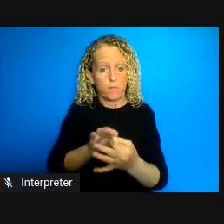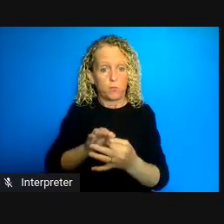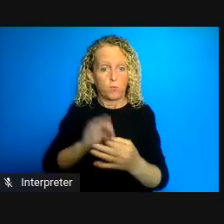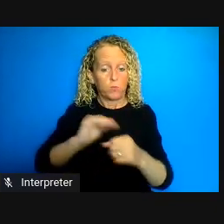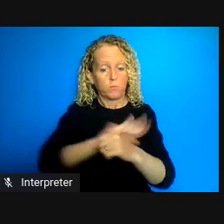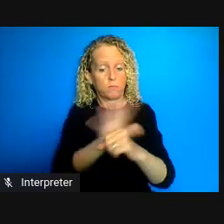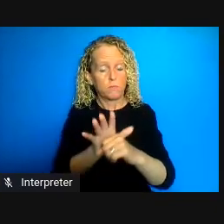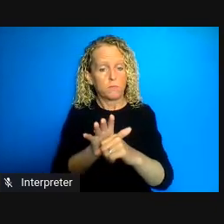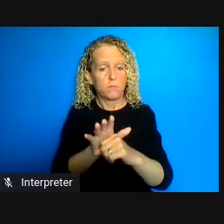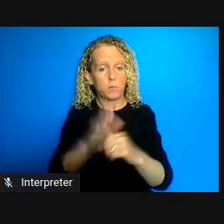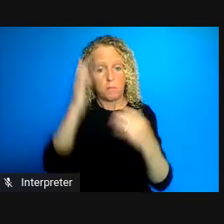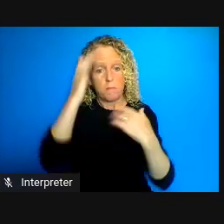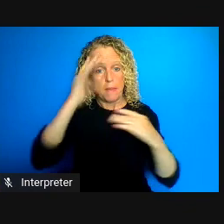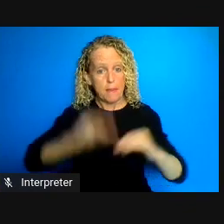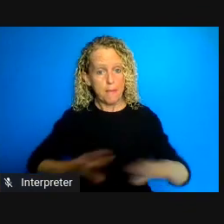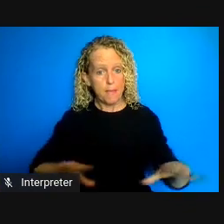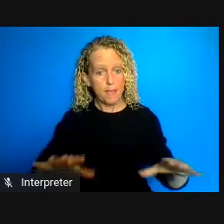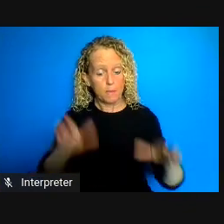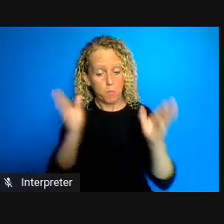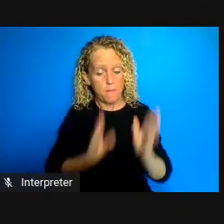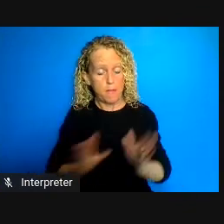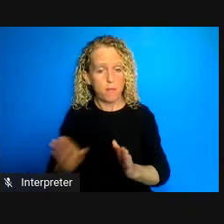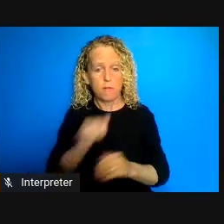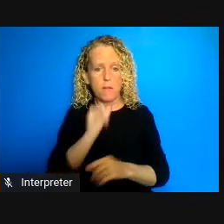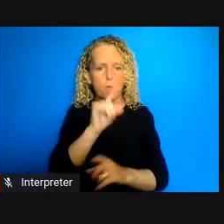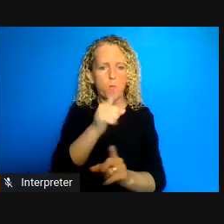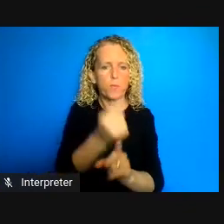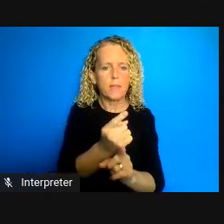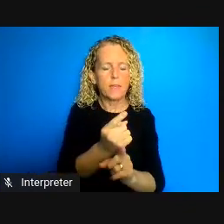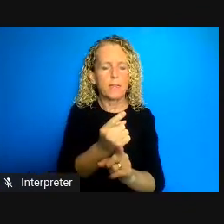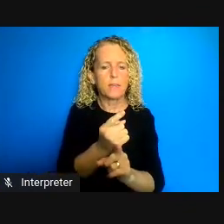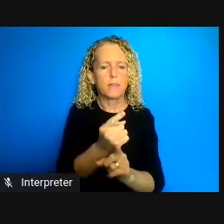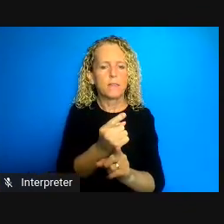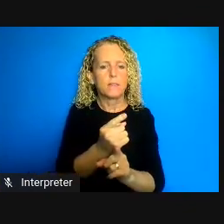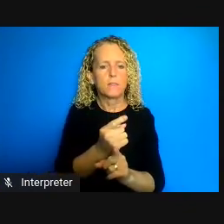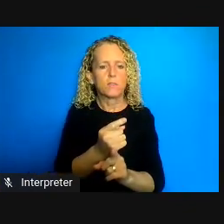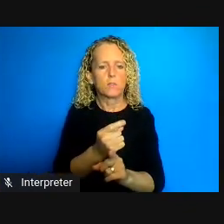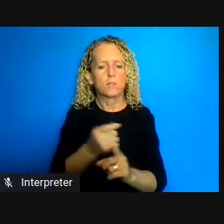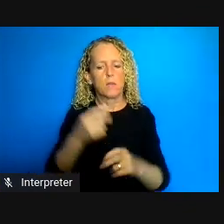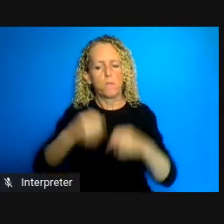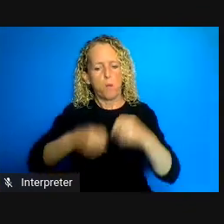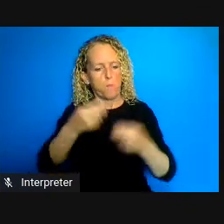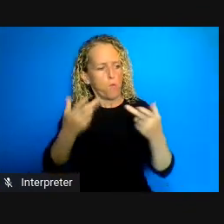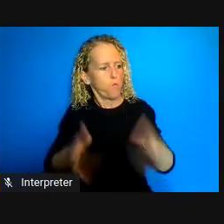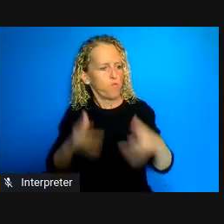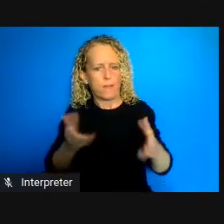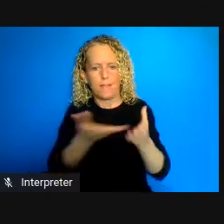about the ways that the pandemic brings in to relief for sharper focus a set of